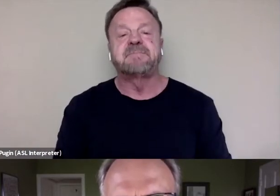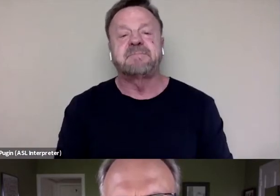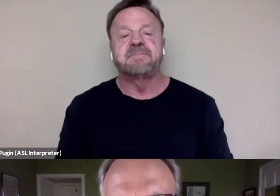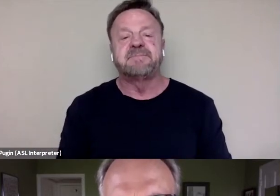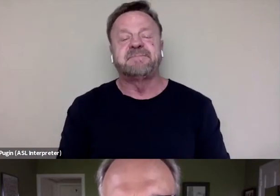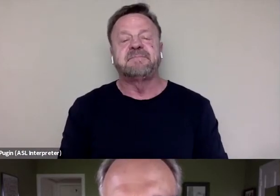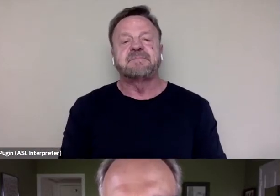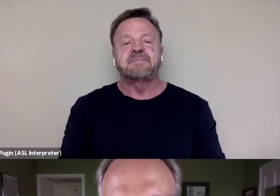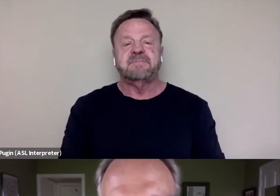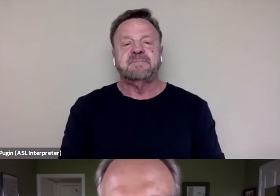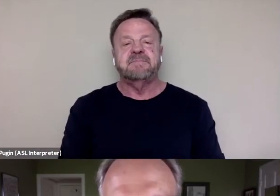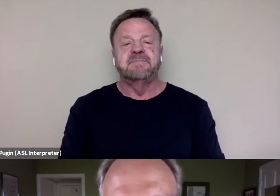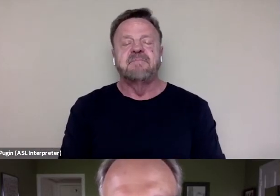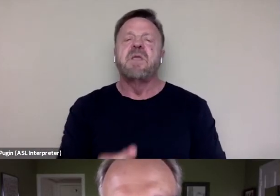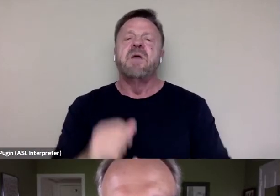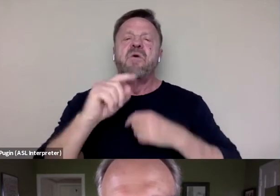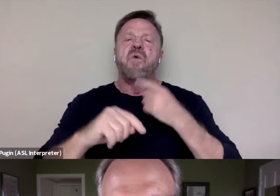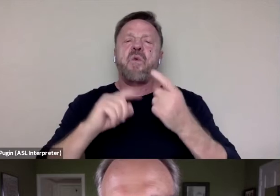So when you look at the current election,